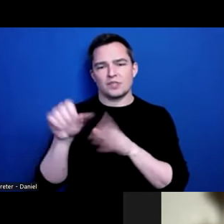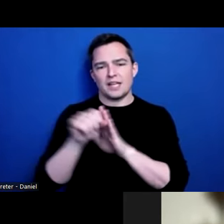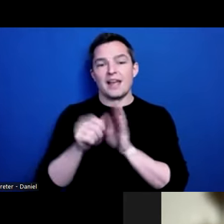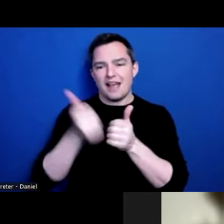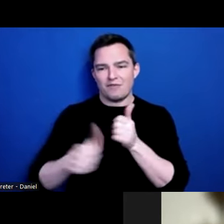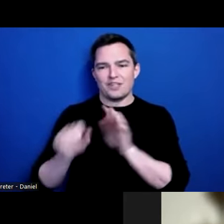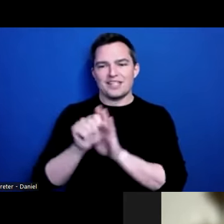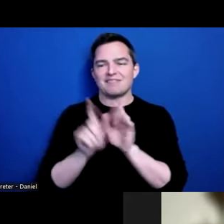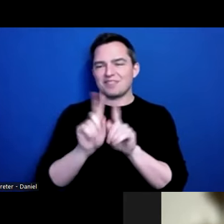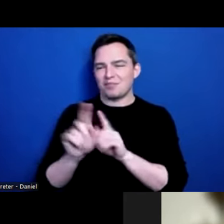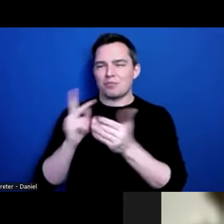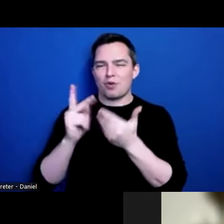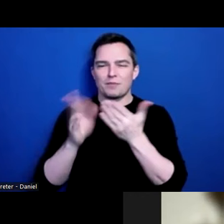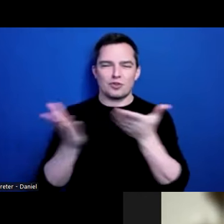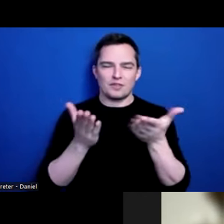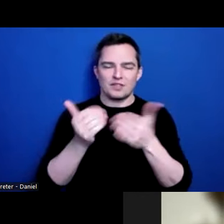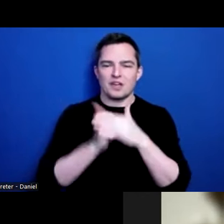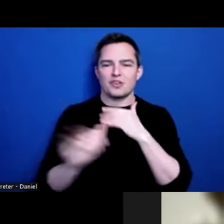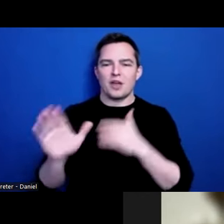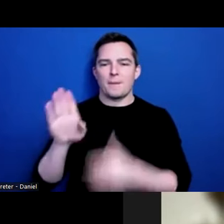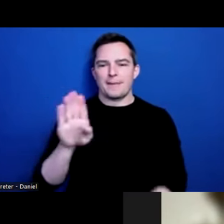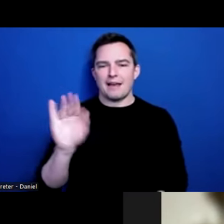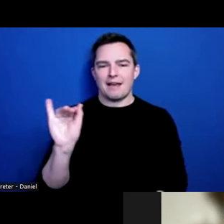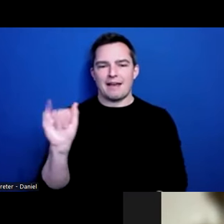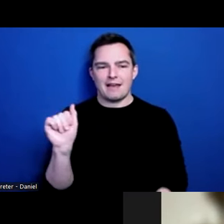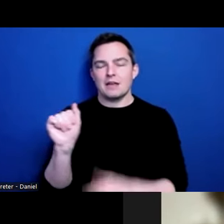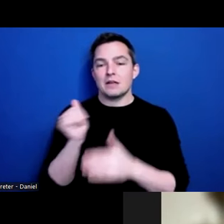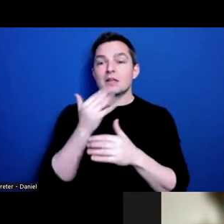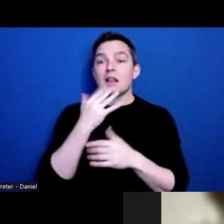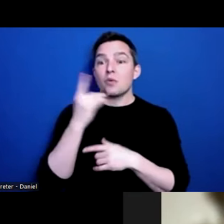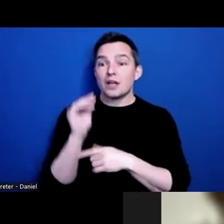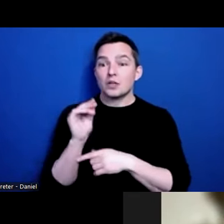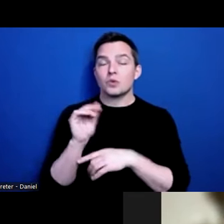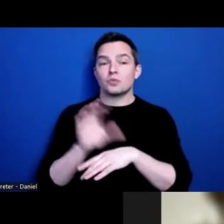and services under their BIAs. In Colorado, we are incredibly lucky - we have pretty robust